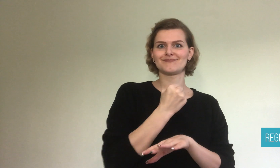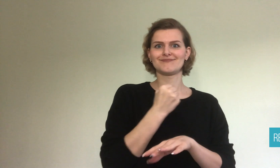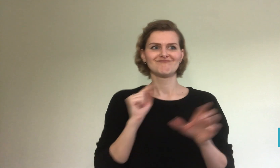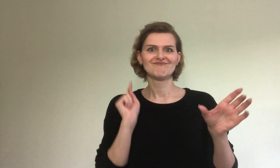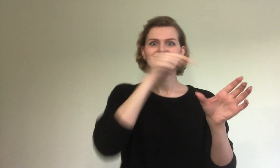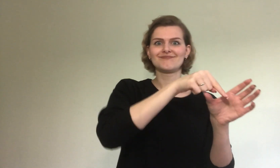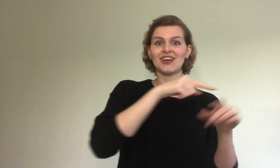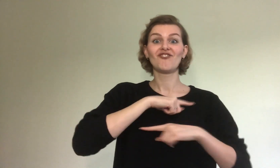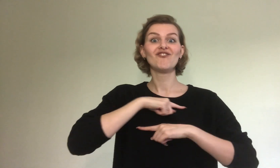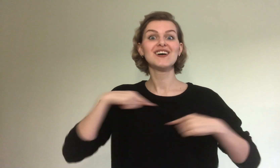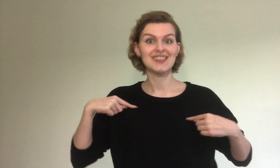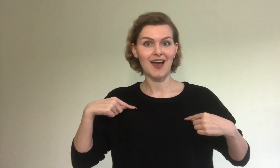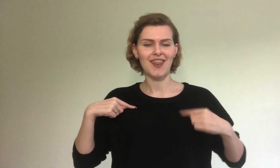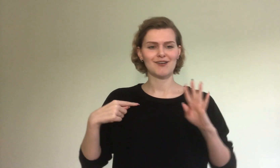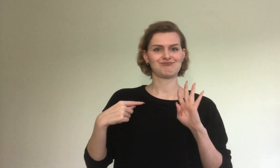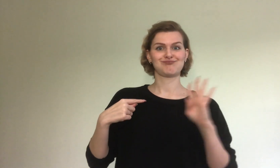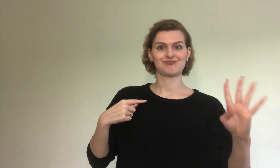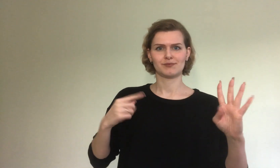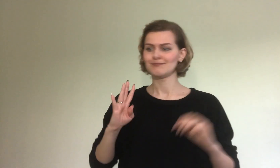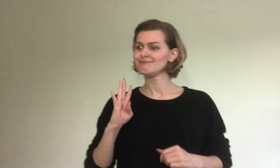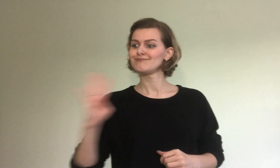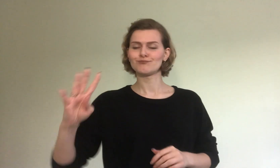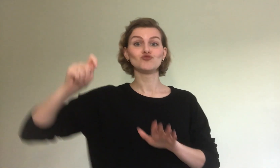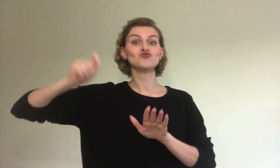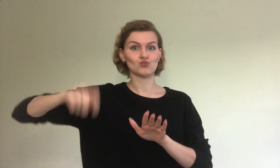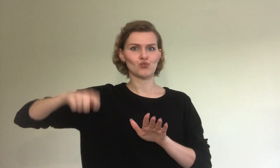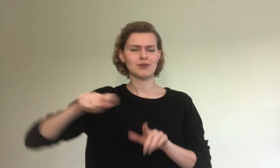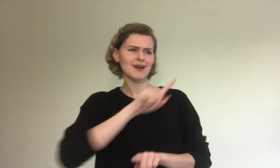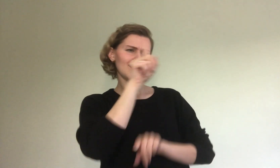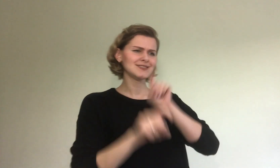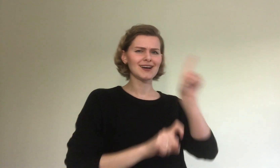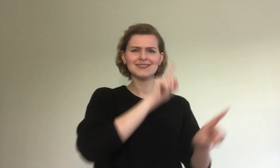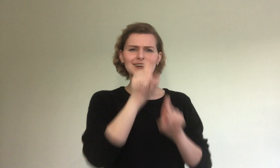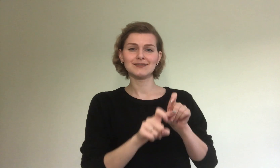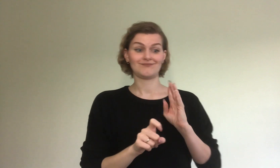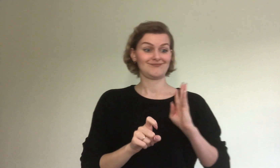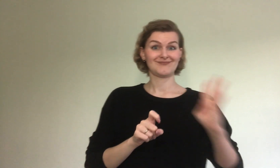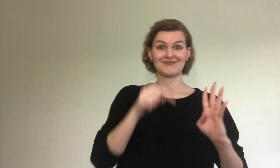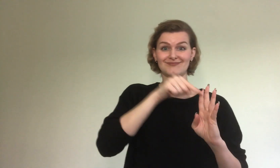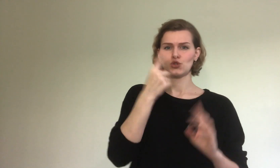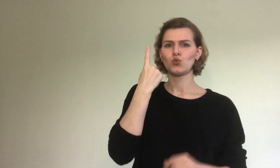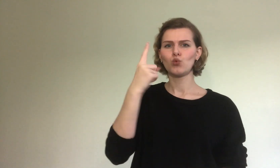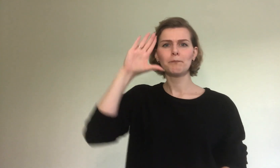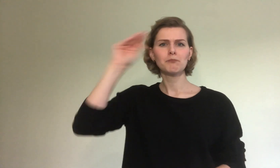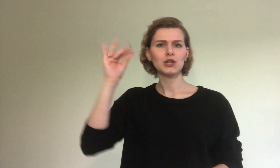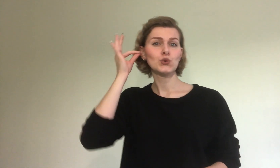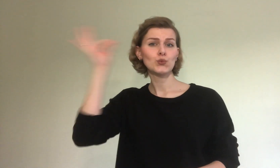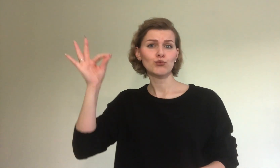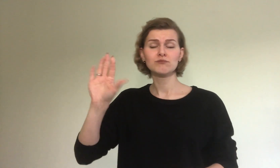it to the finals. The judges were asking the team questions, and Andrey’s colleague said